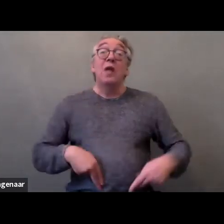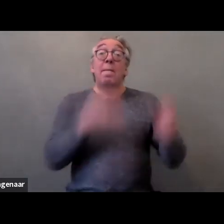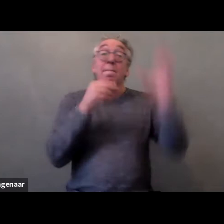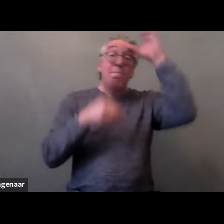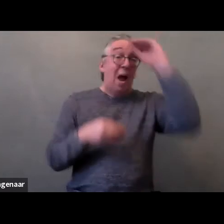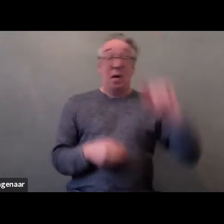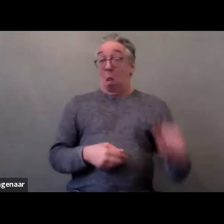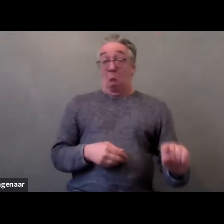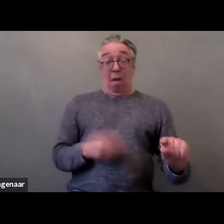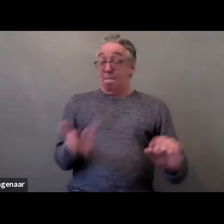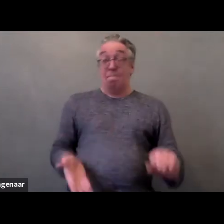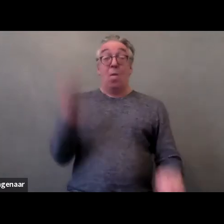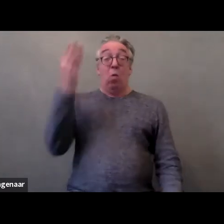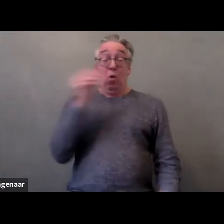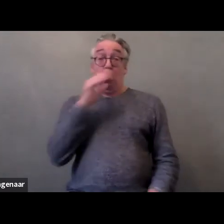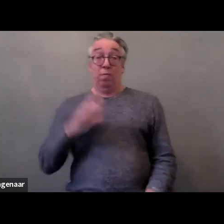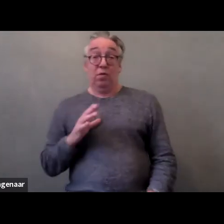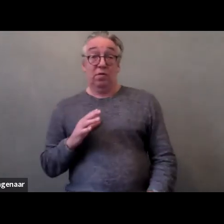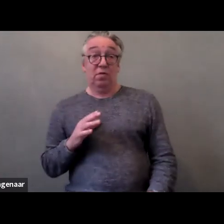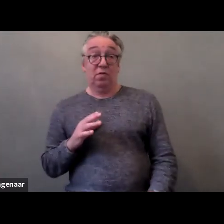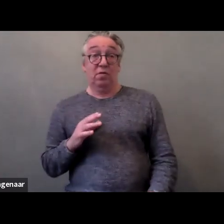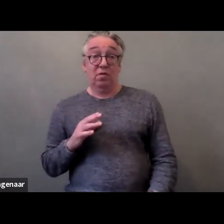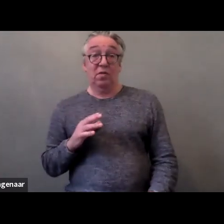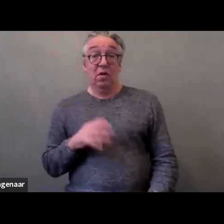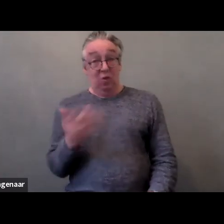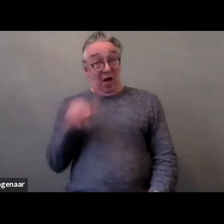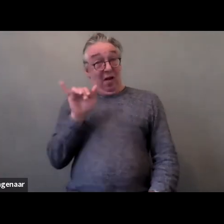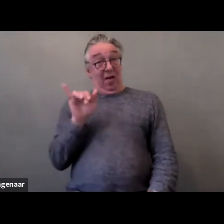Submitting to this mutilating practice without the consent of the woman